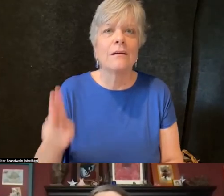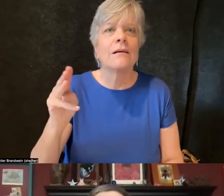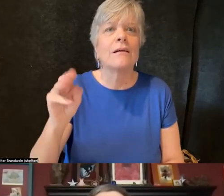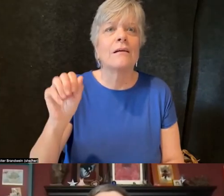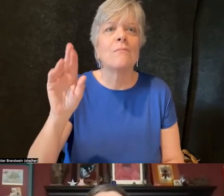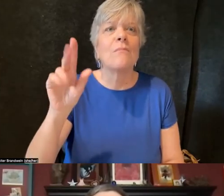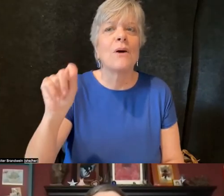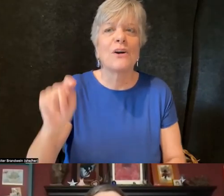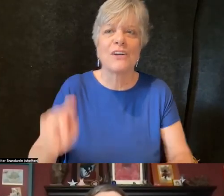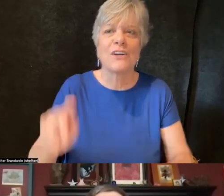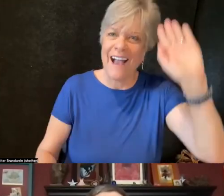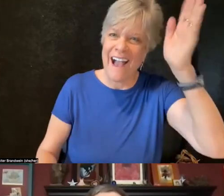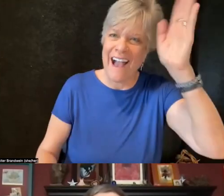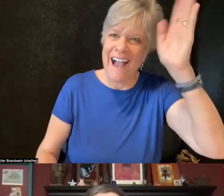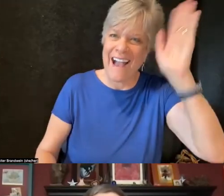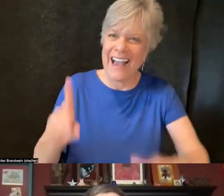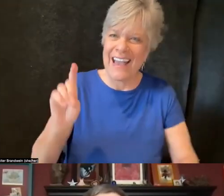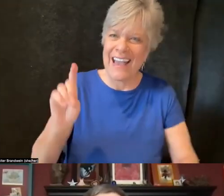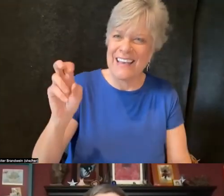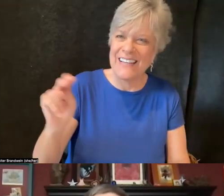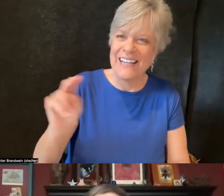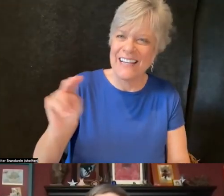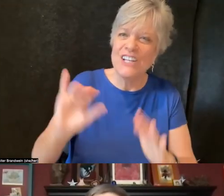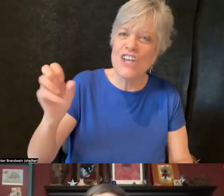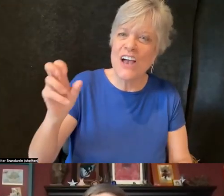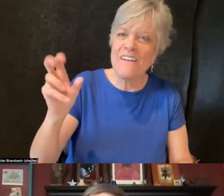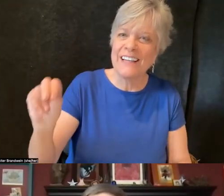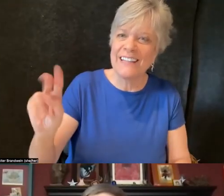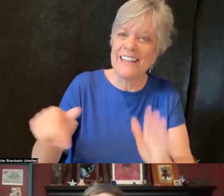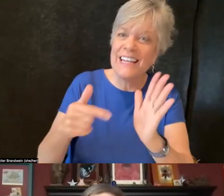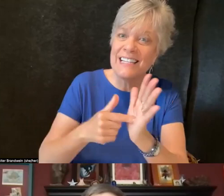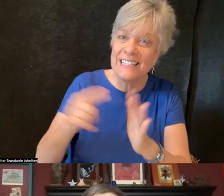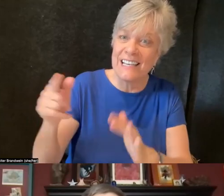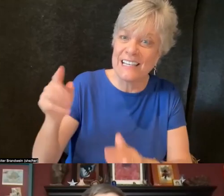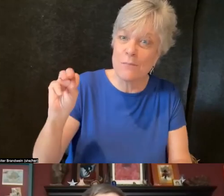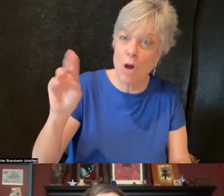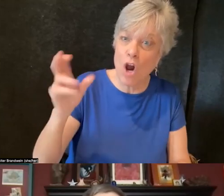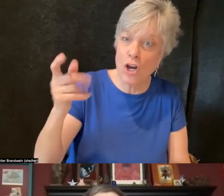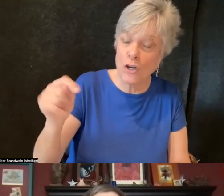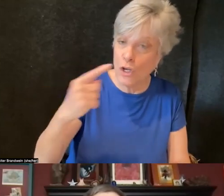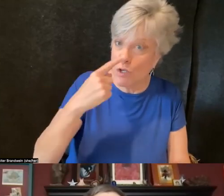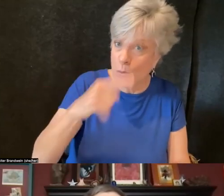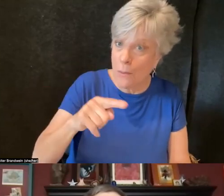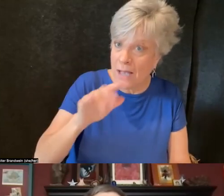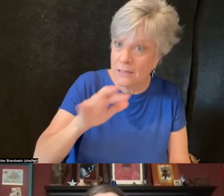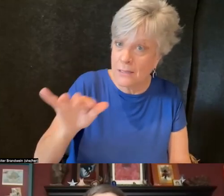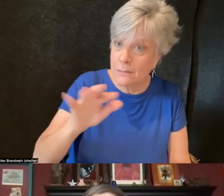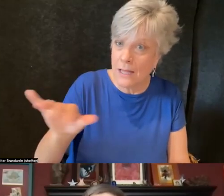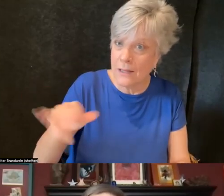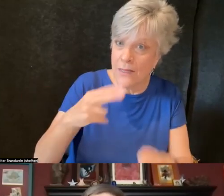[Margaret] Hey, Javin, this is Margaret speaking. Would you mind spelling the name of that,